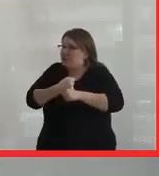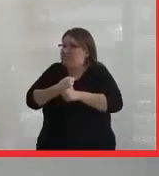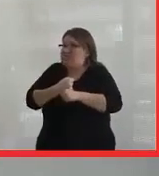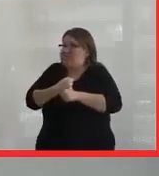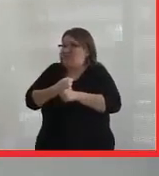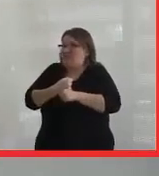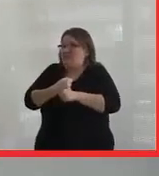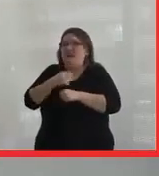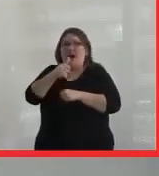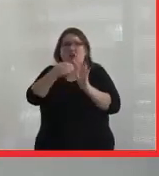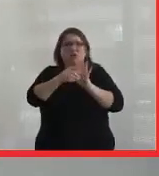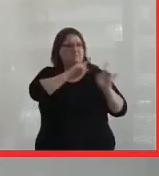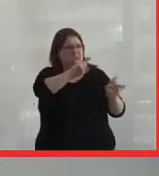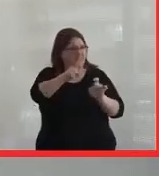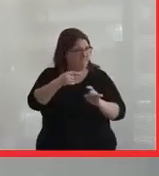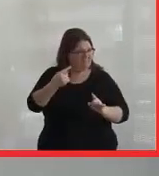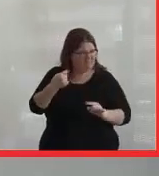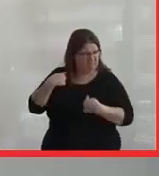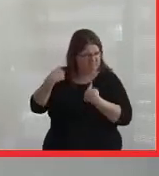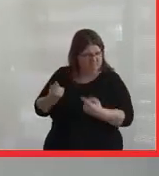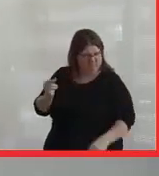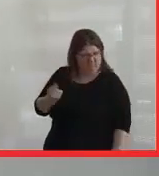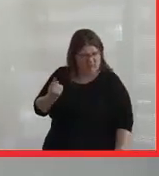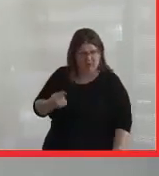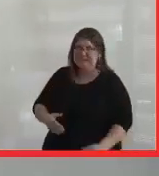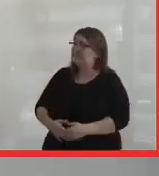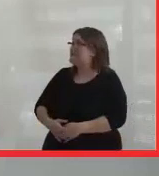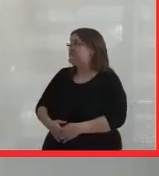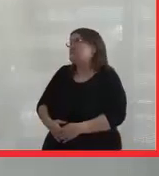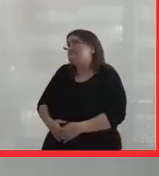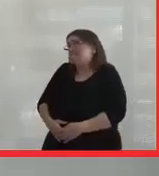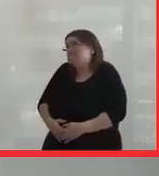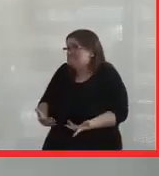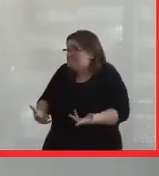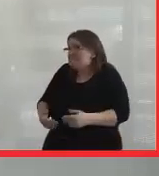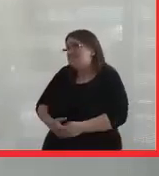I've asked students, has it always been like this? And they're like, yeah, kind of.